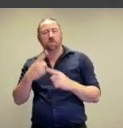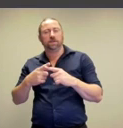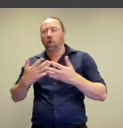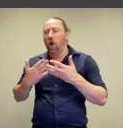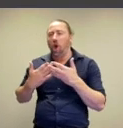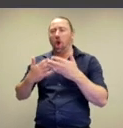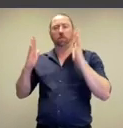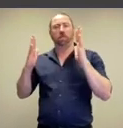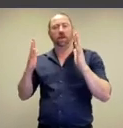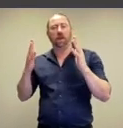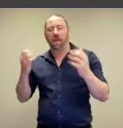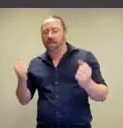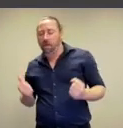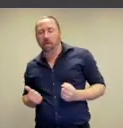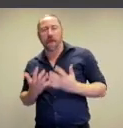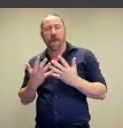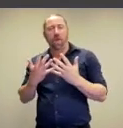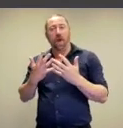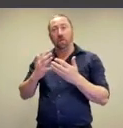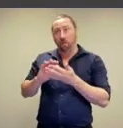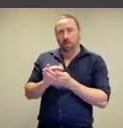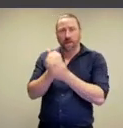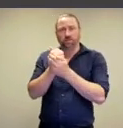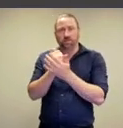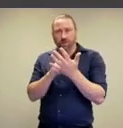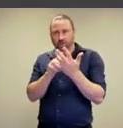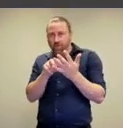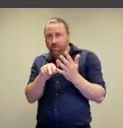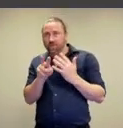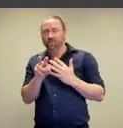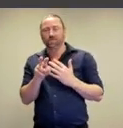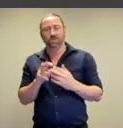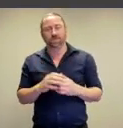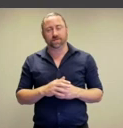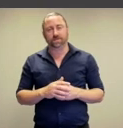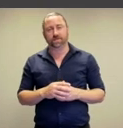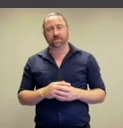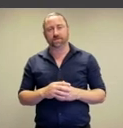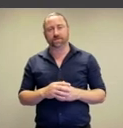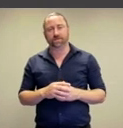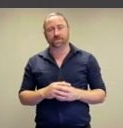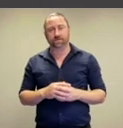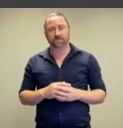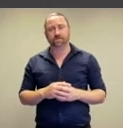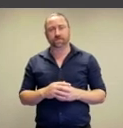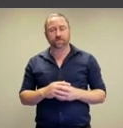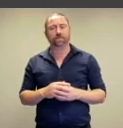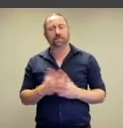and uninhibited power